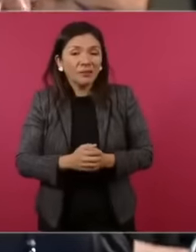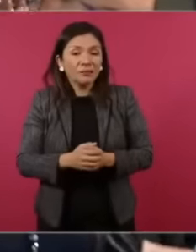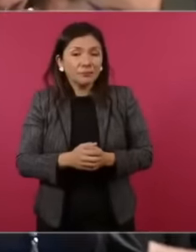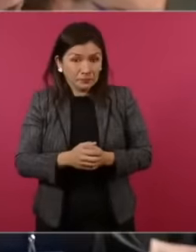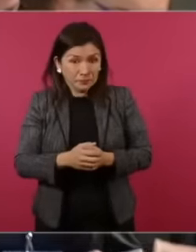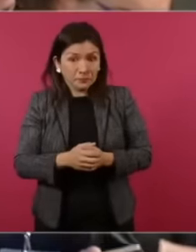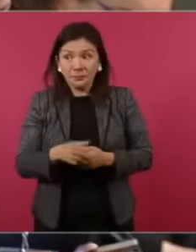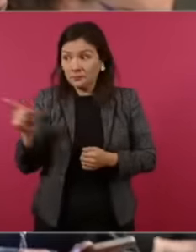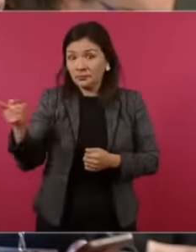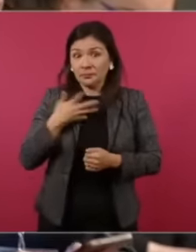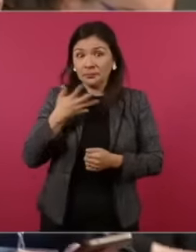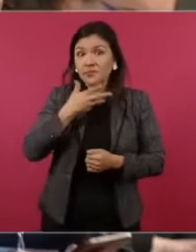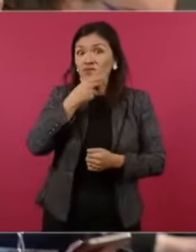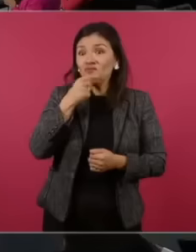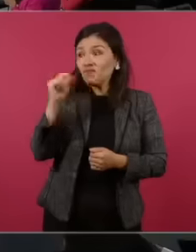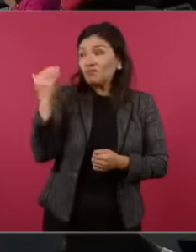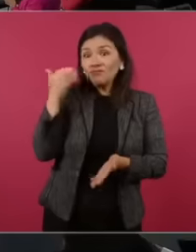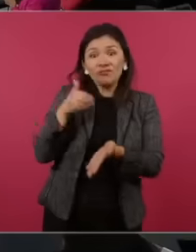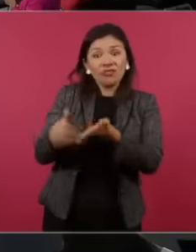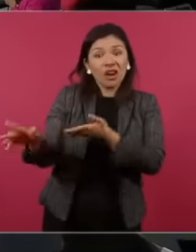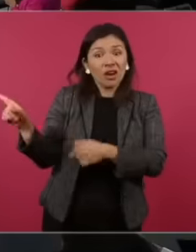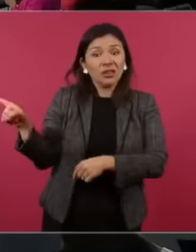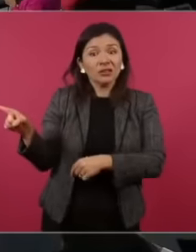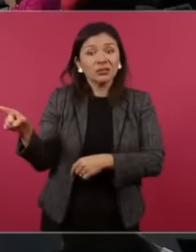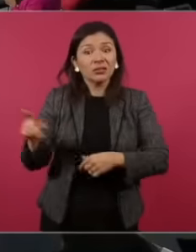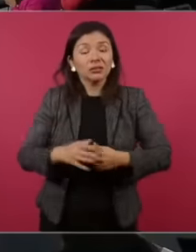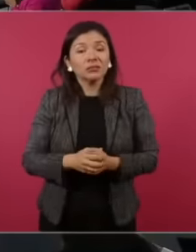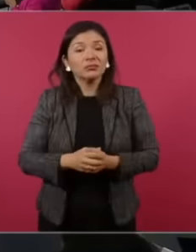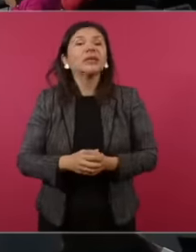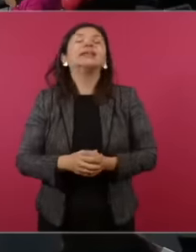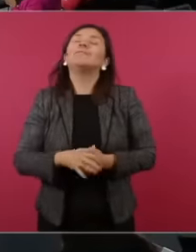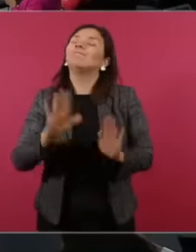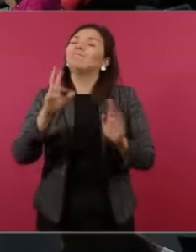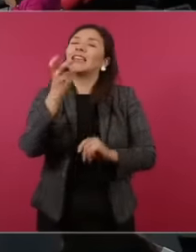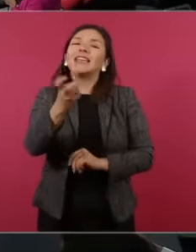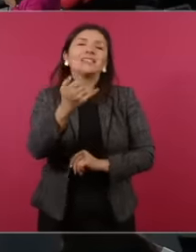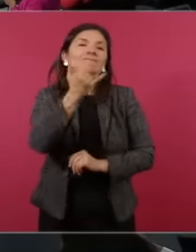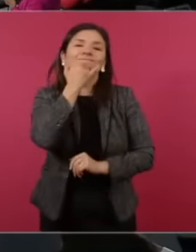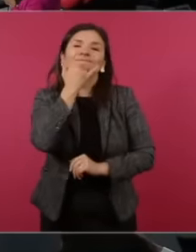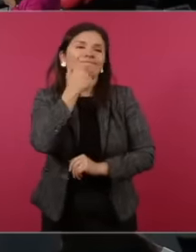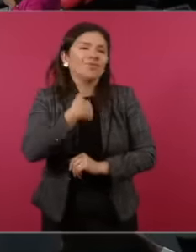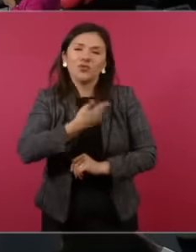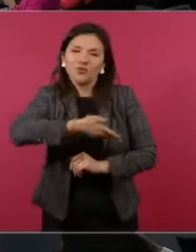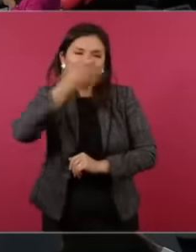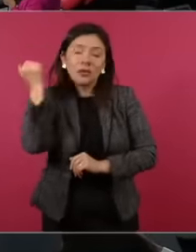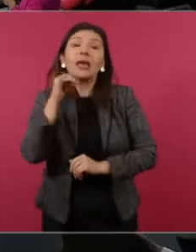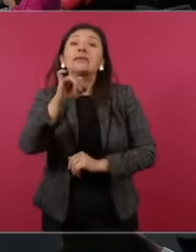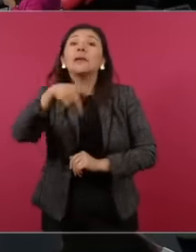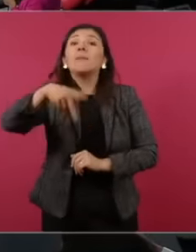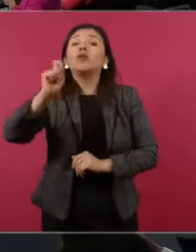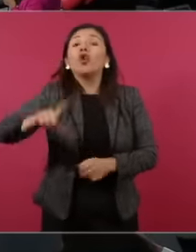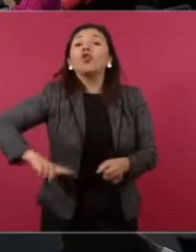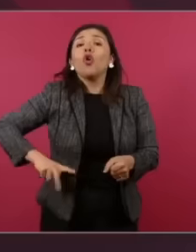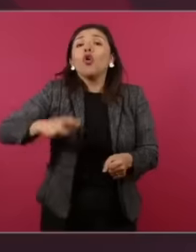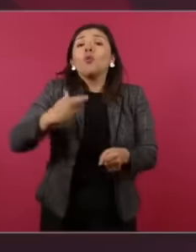the reporter that they ran and but I don't know it's no but he is a governor of morena president That is